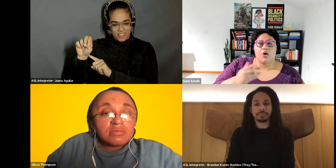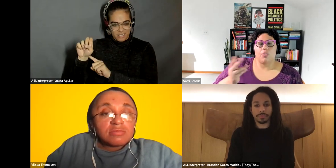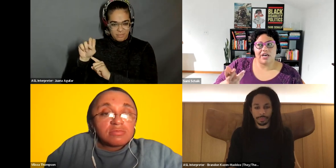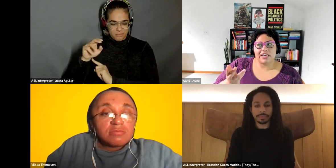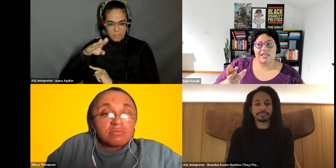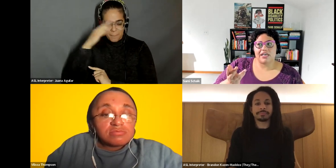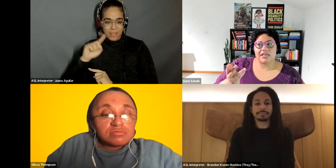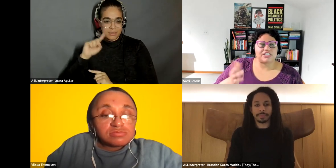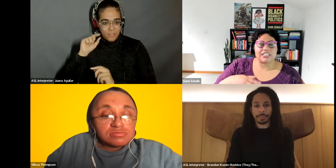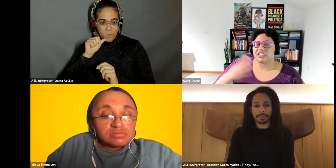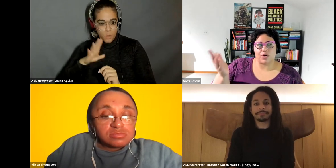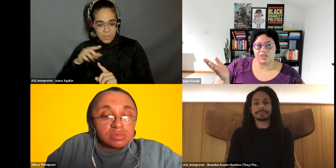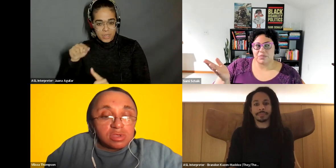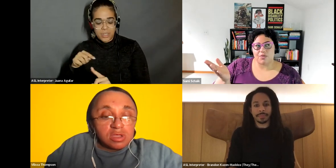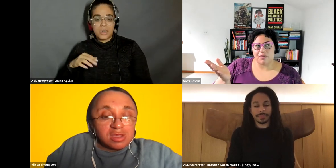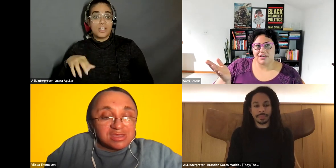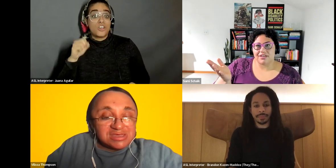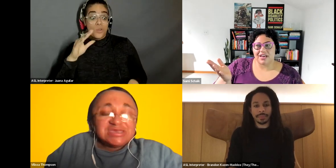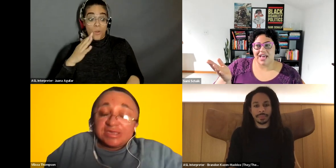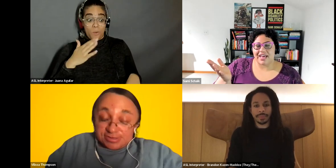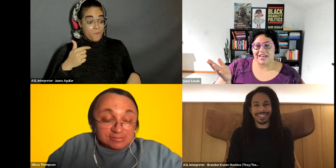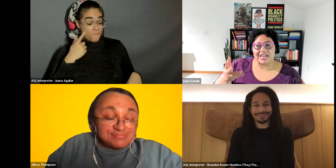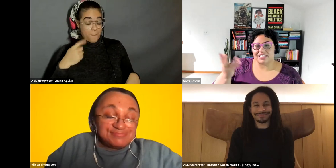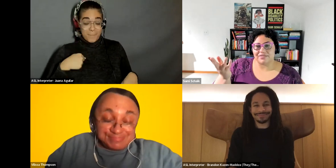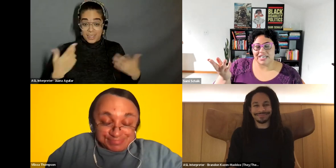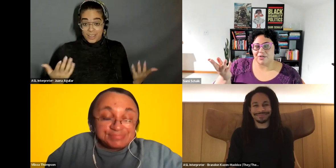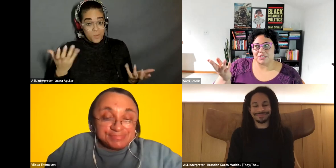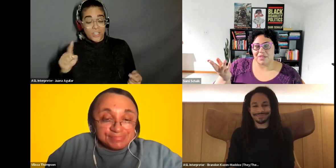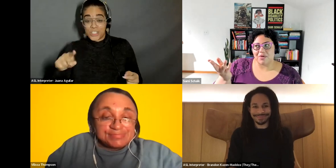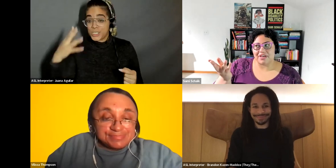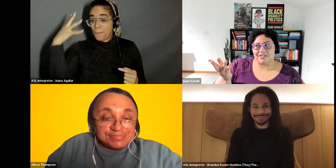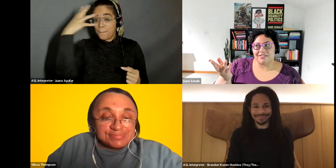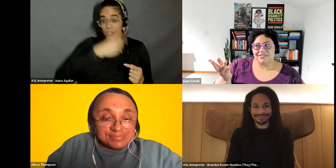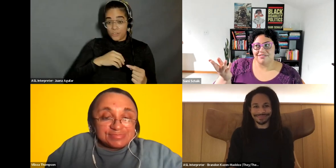Sami Schalk: one, she's just a gorgeous black woman. Yeah. And I just love seeing gorgeous black women